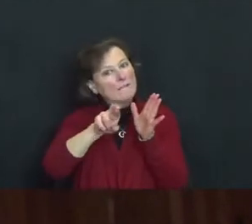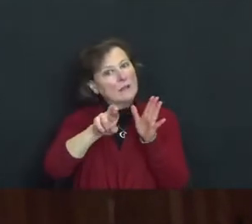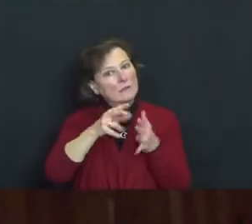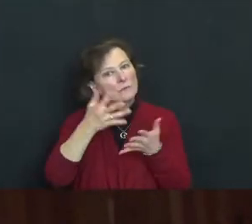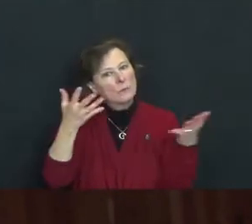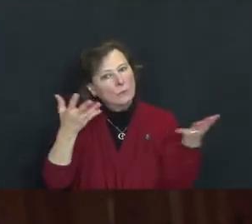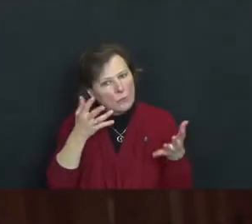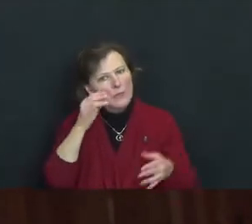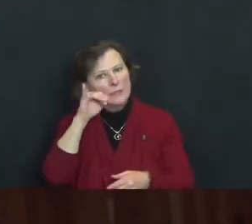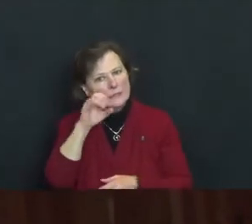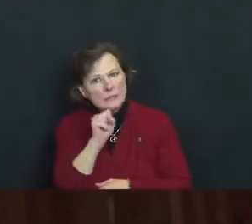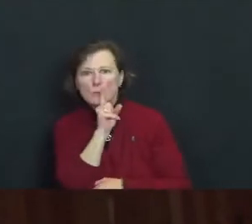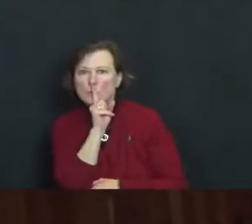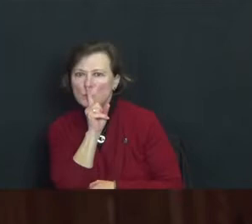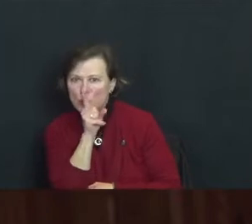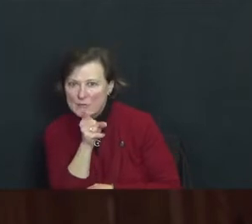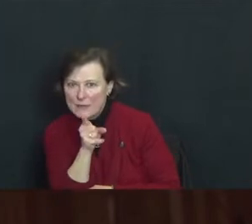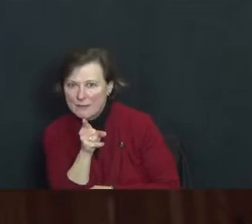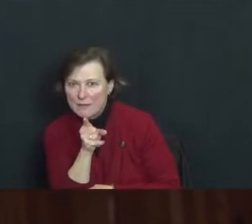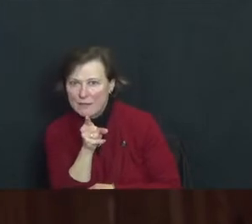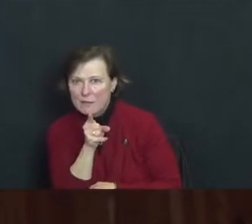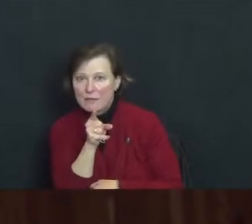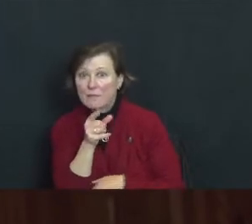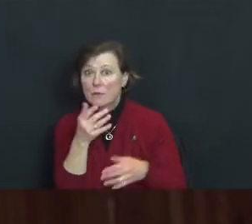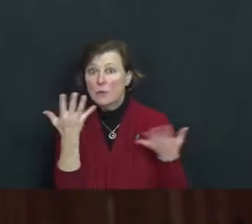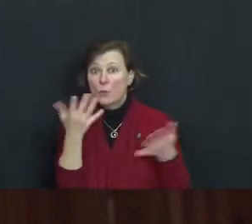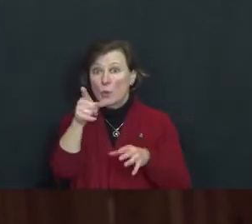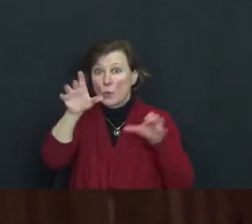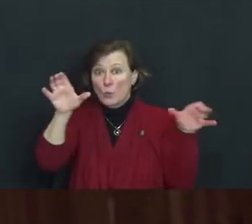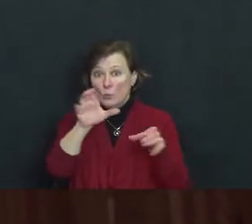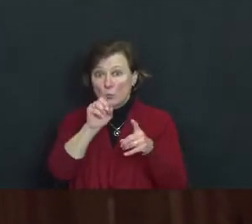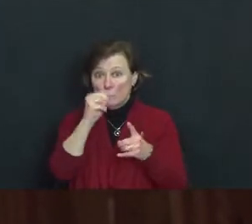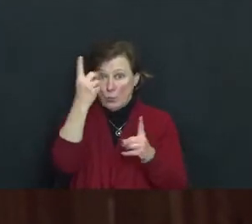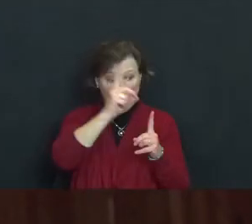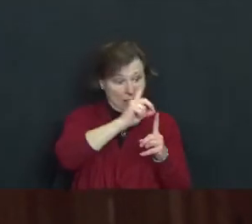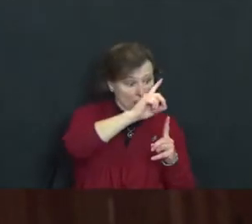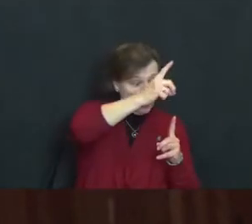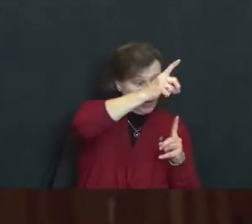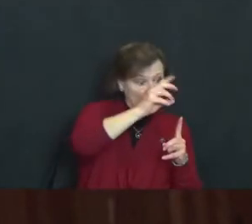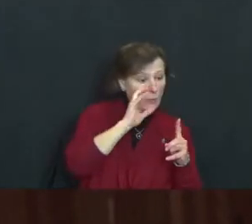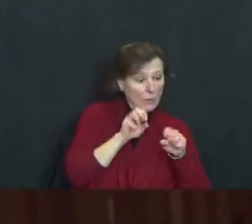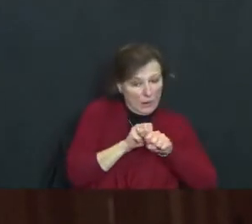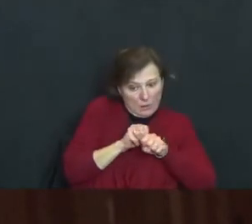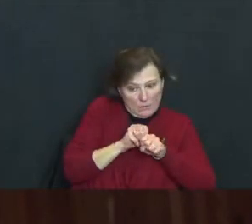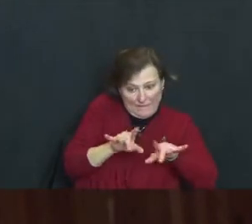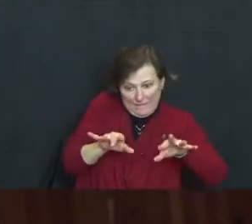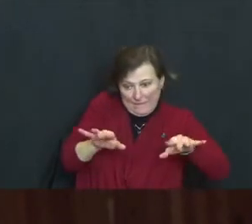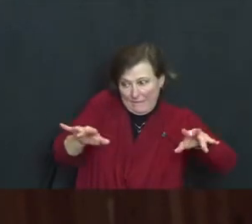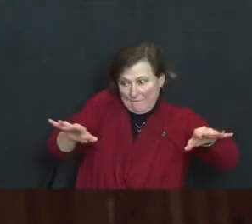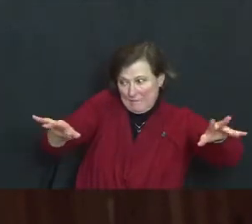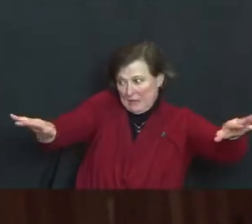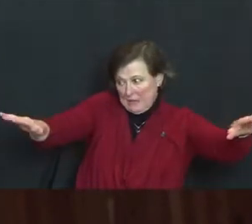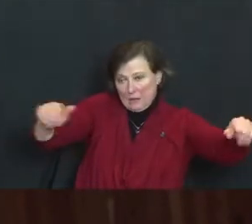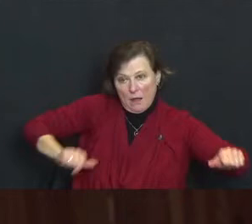In addition, whatever you do to one jewel affects the entire net, as well as yourself.